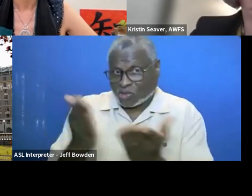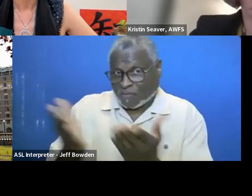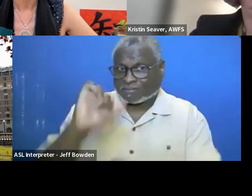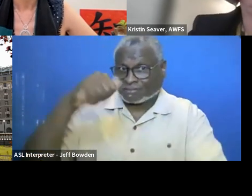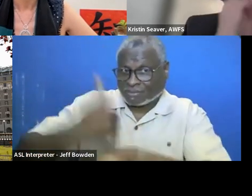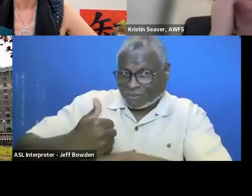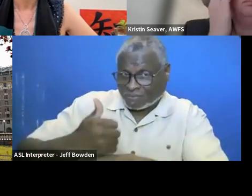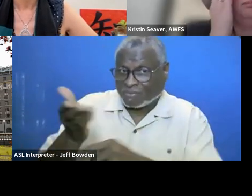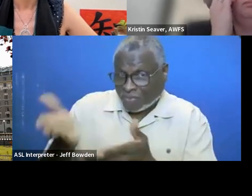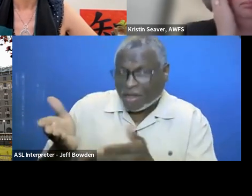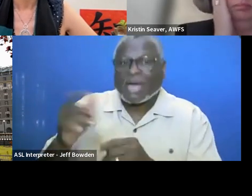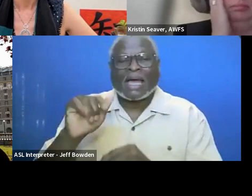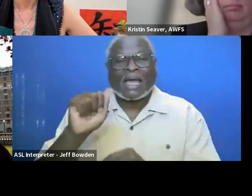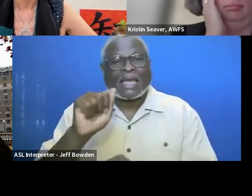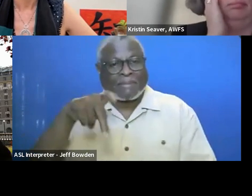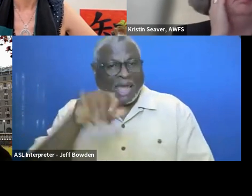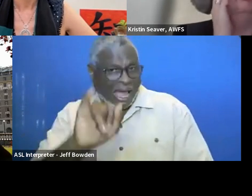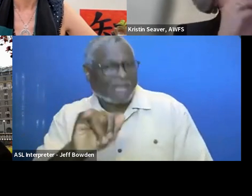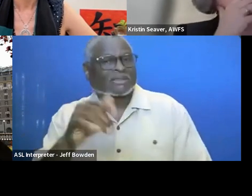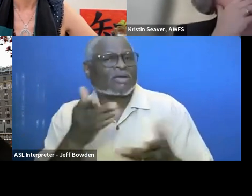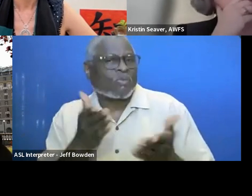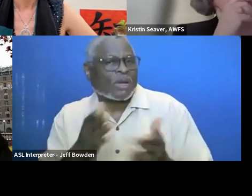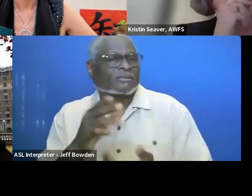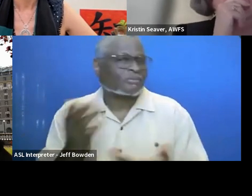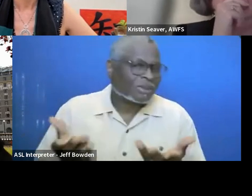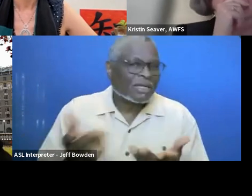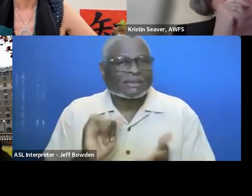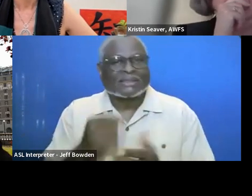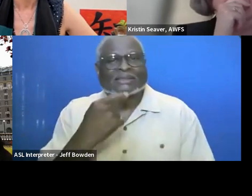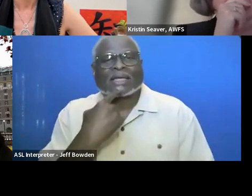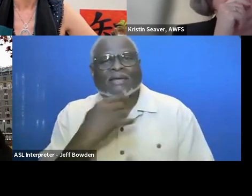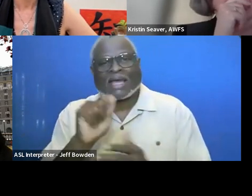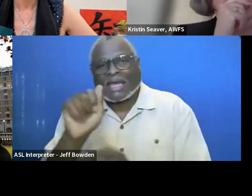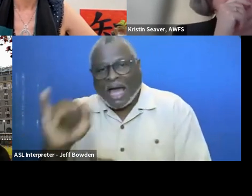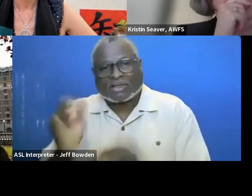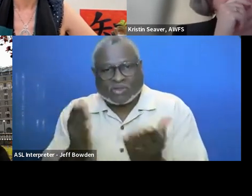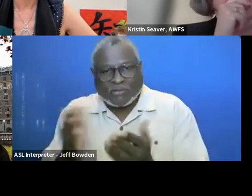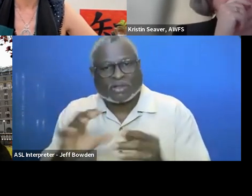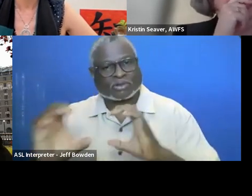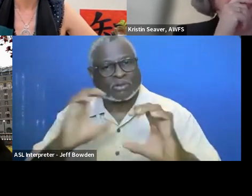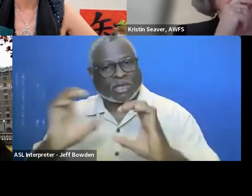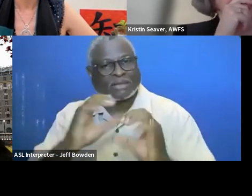the API as a means for like an AI server to communicate with the servers where e-Buy is.